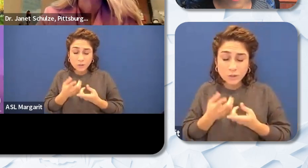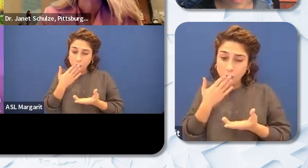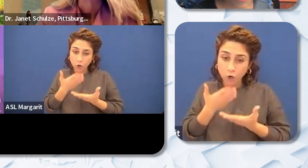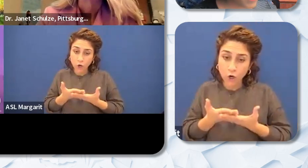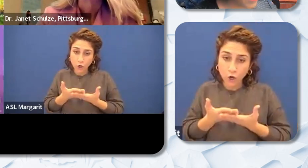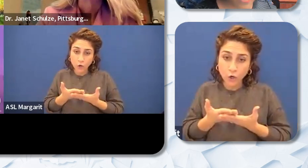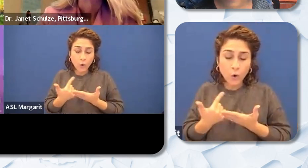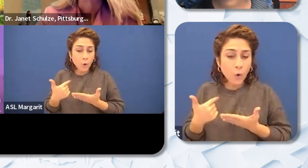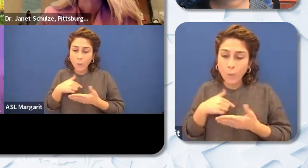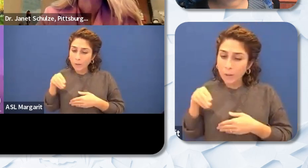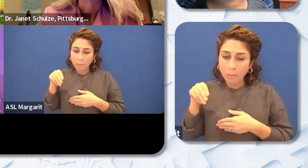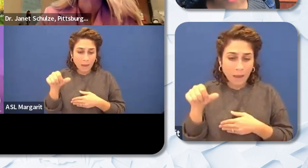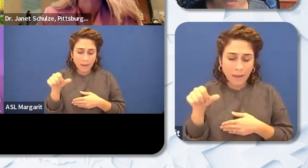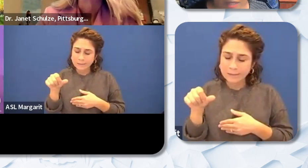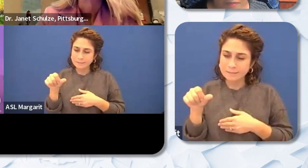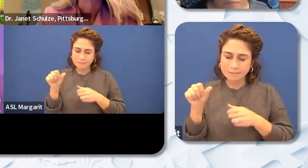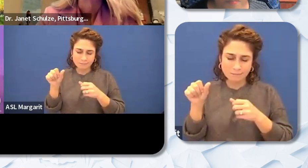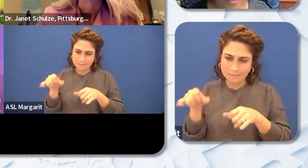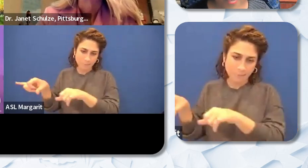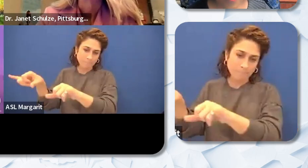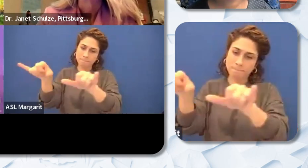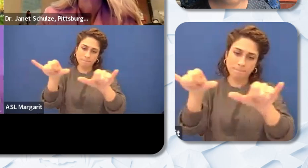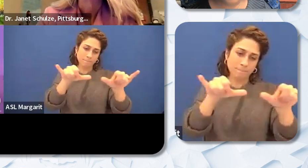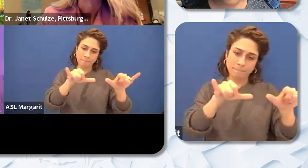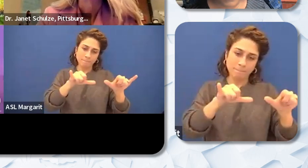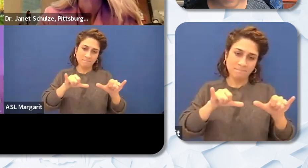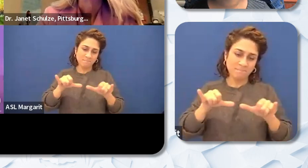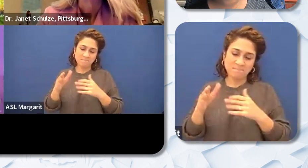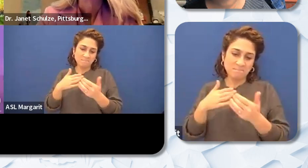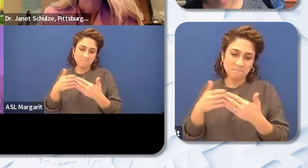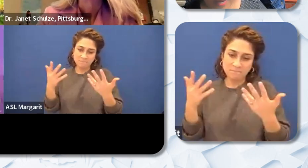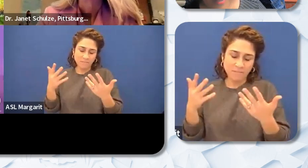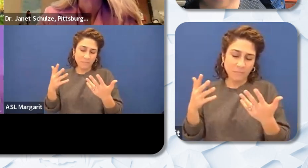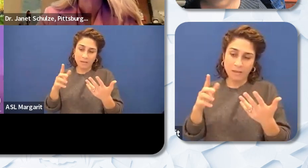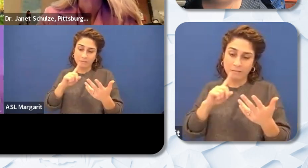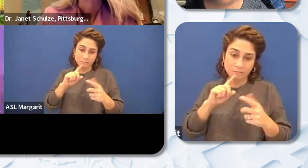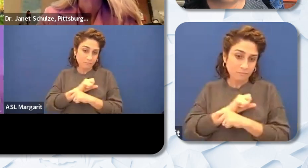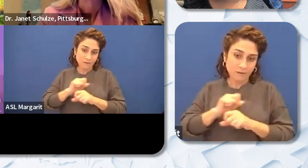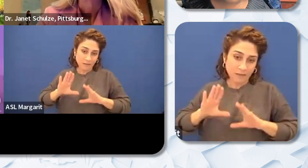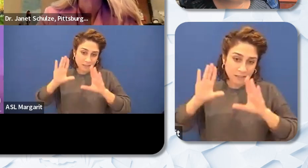teachers just like any teacher in the district. Which is fantastic. But they expected to have